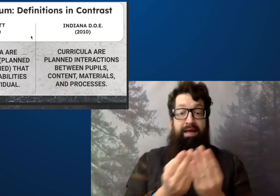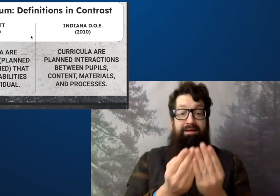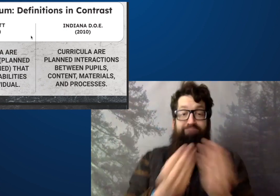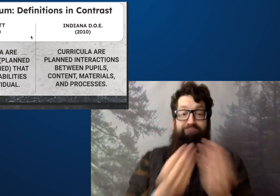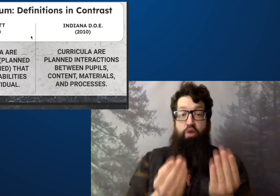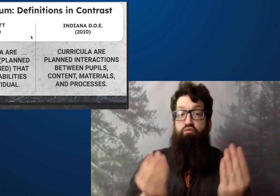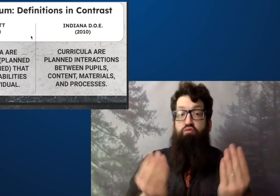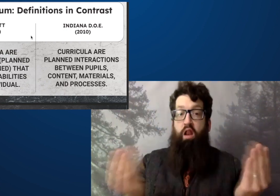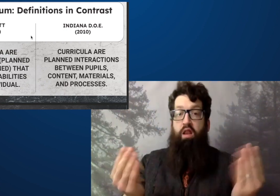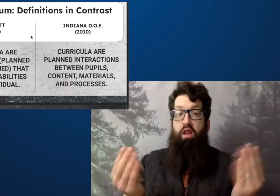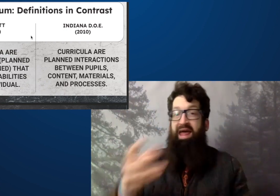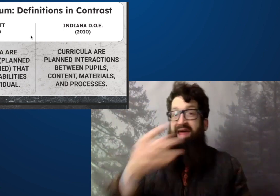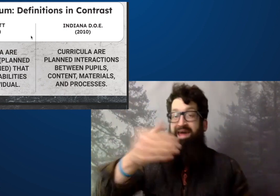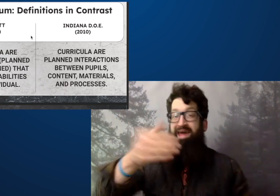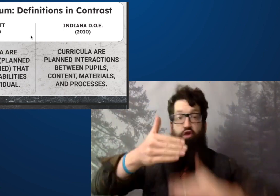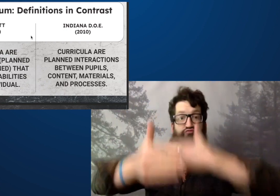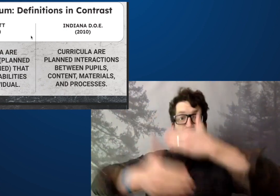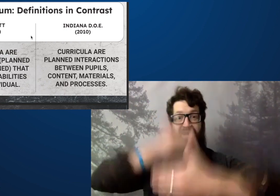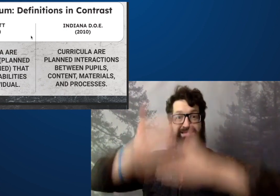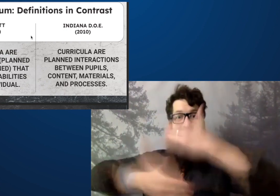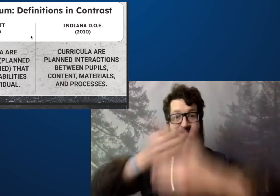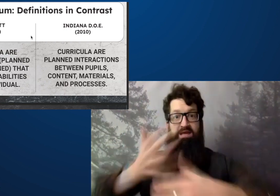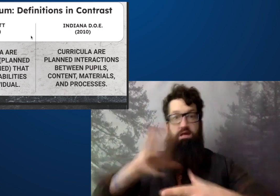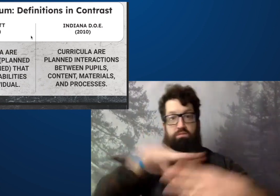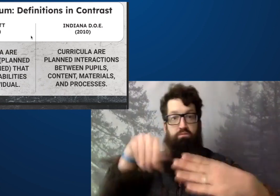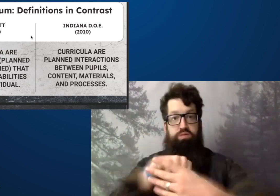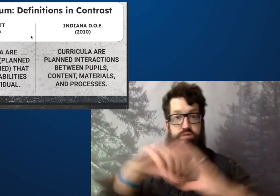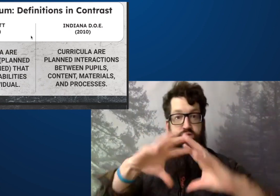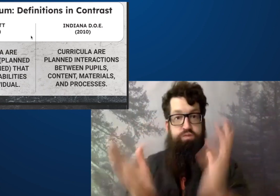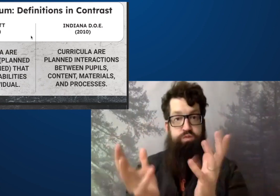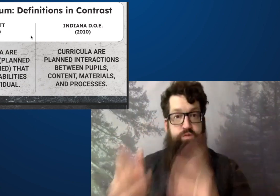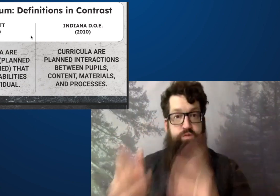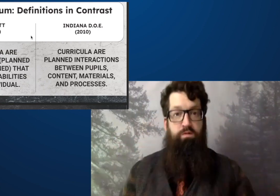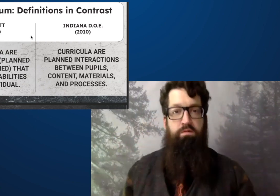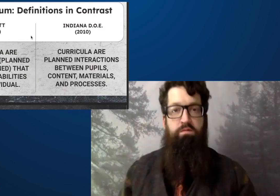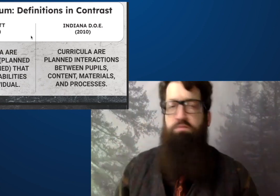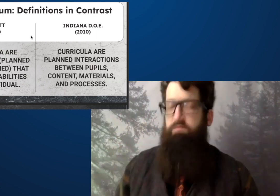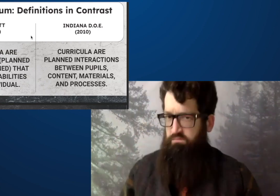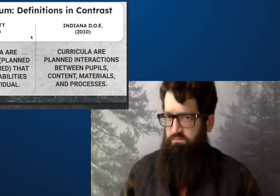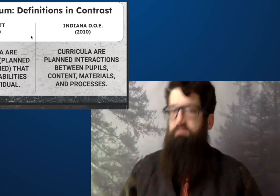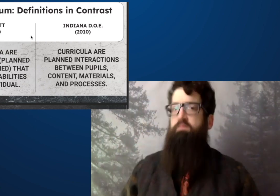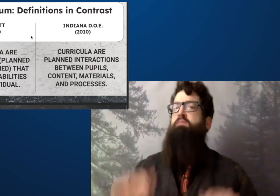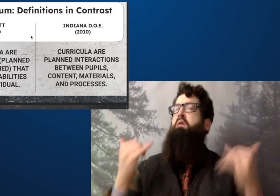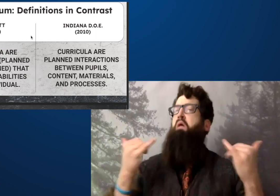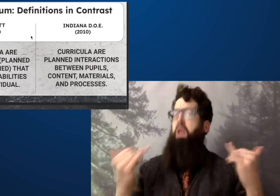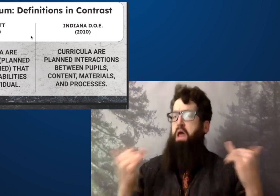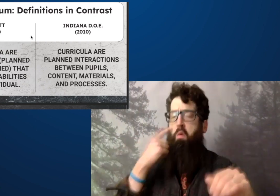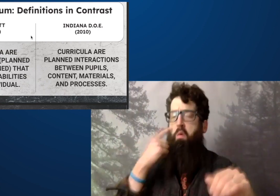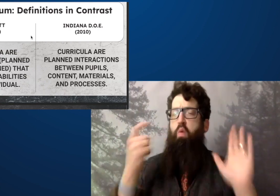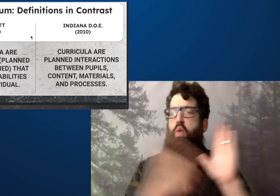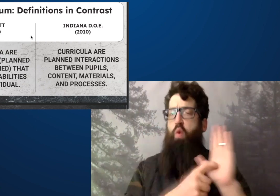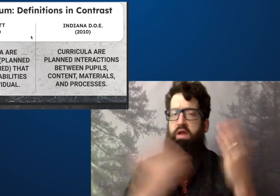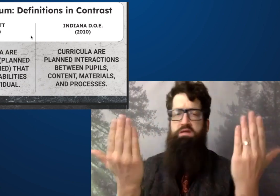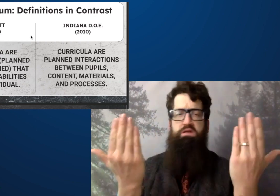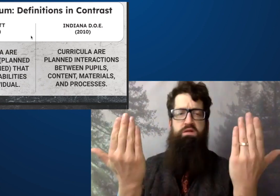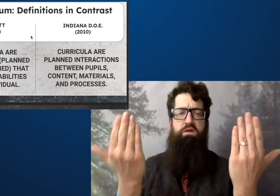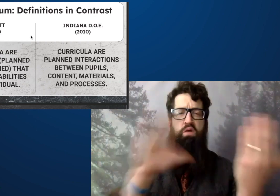content, materials and processes.